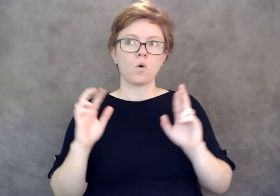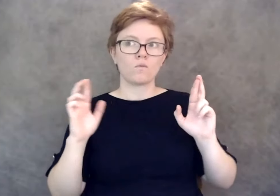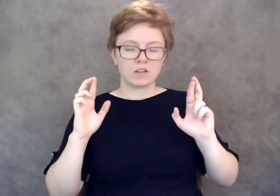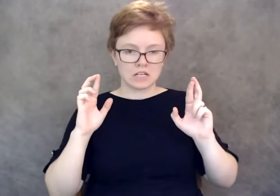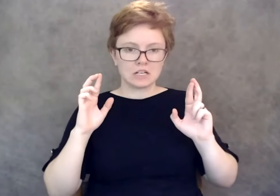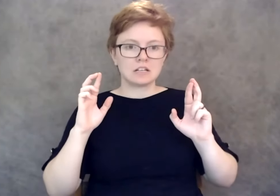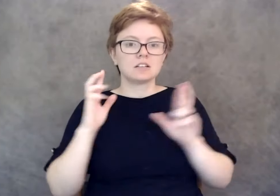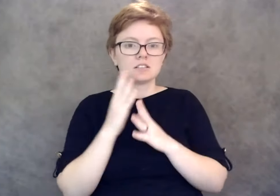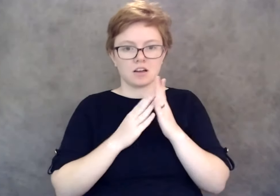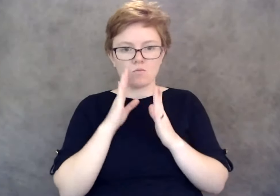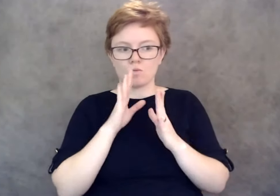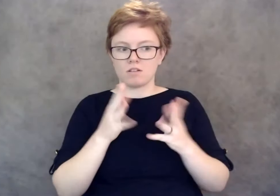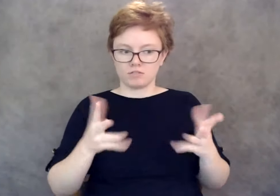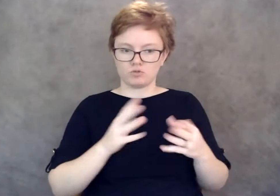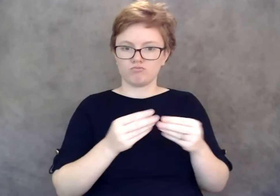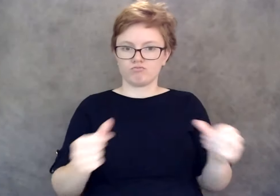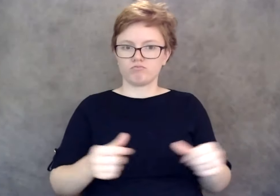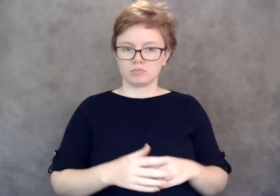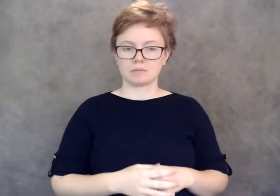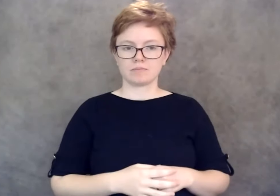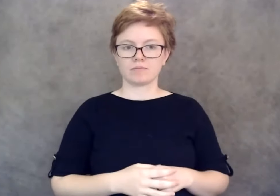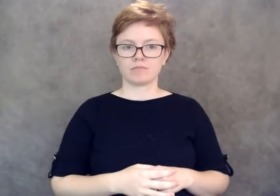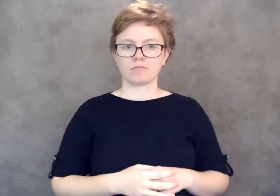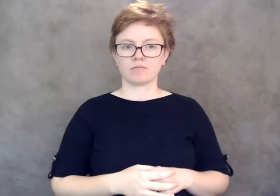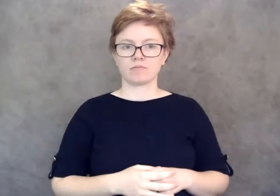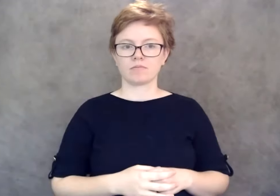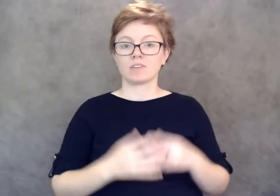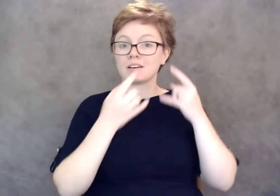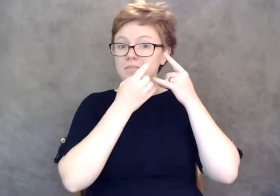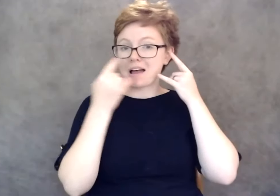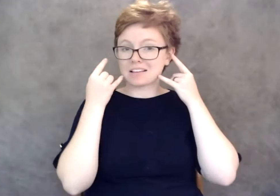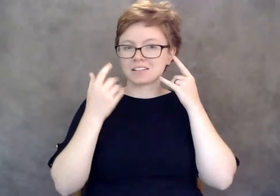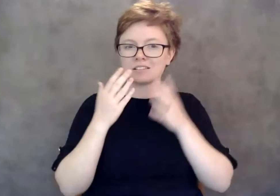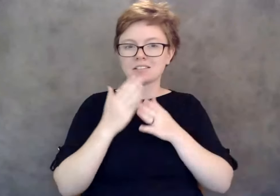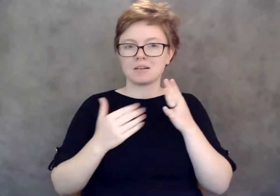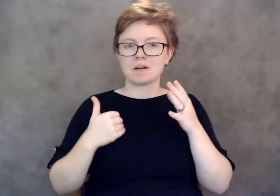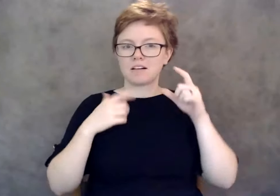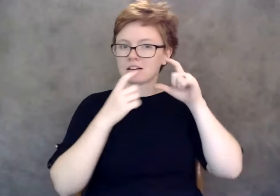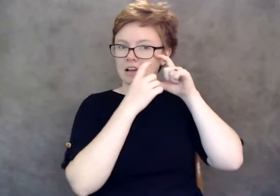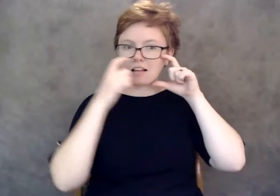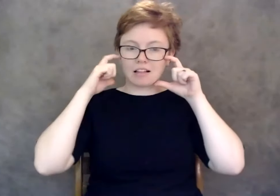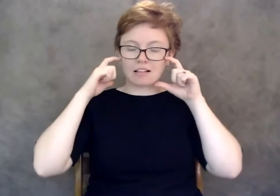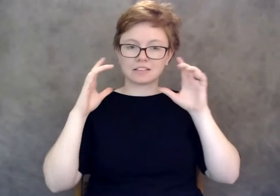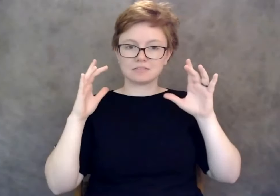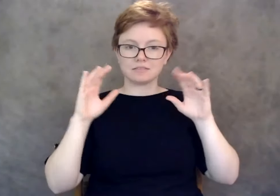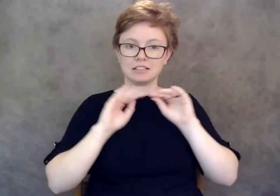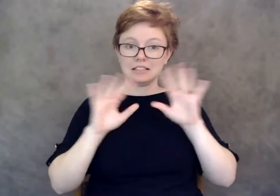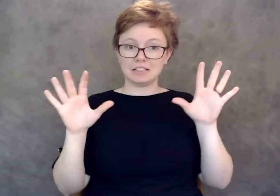I think in particular the masks that not only transparent but the transparency's clear enough to actually allow people to read lips.